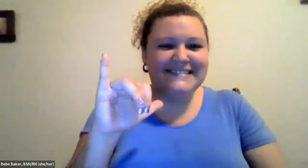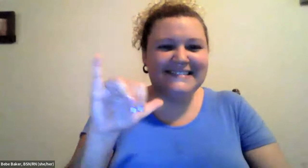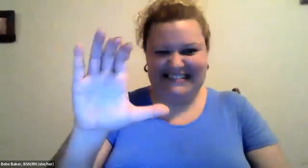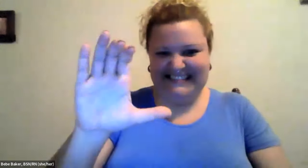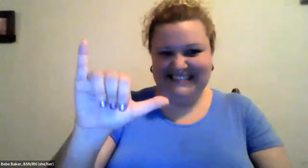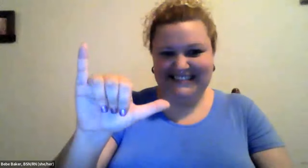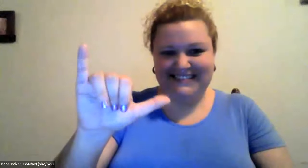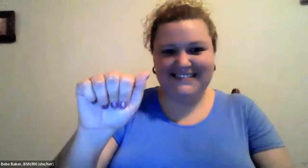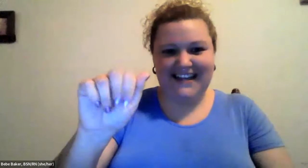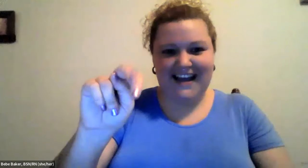Cristine Saunders: If.